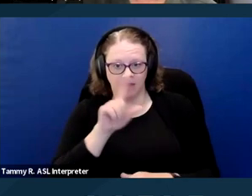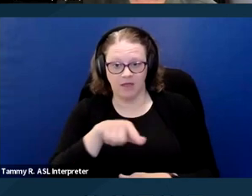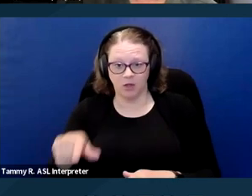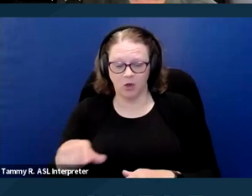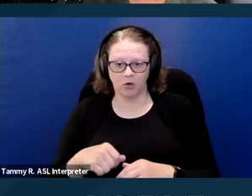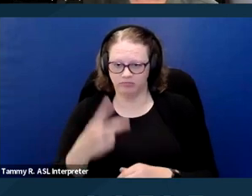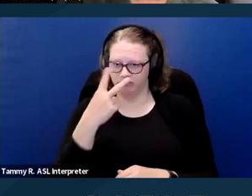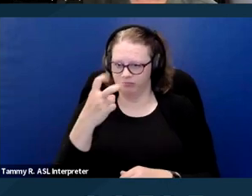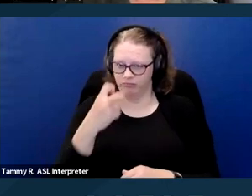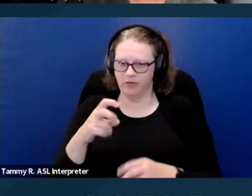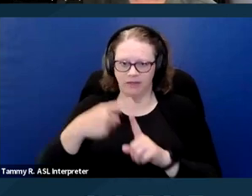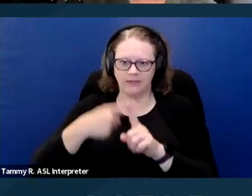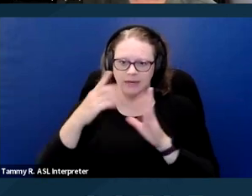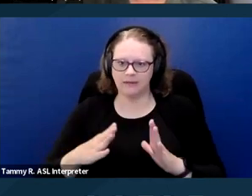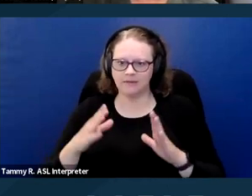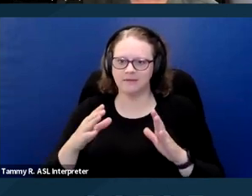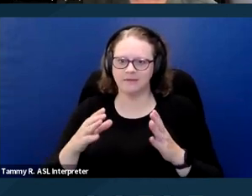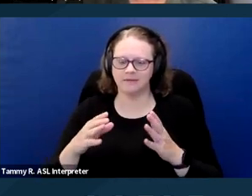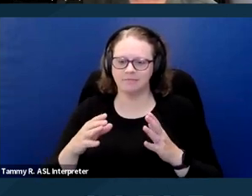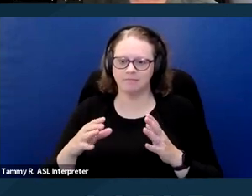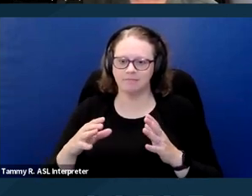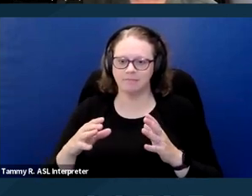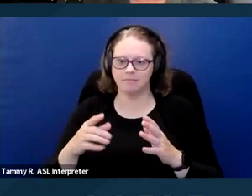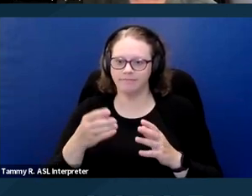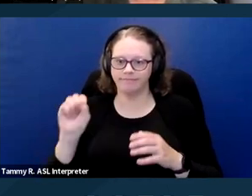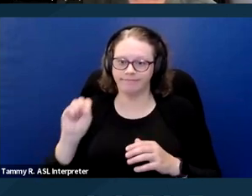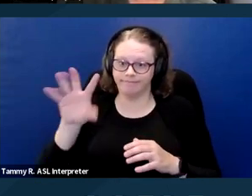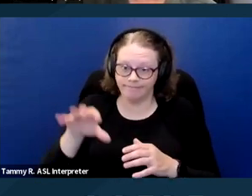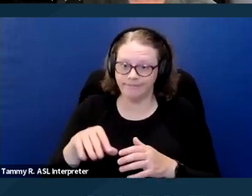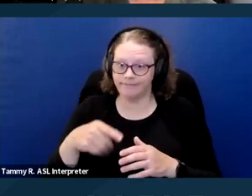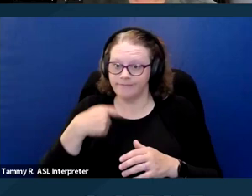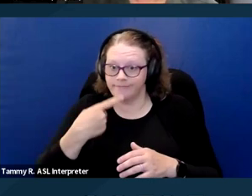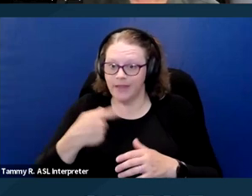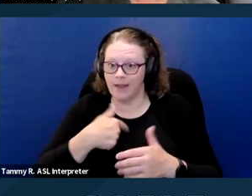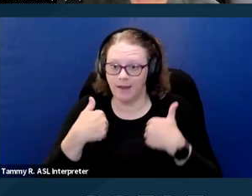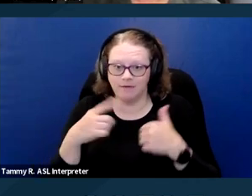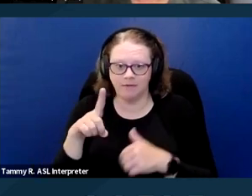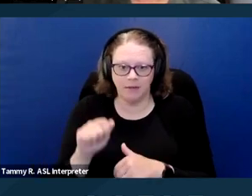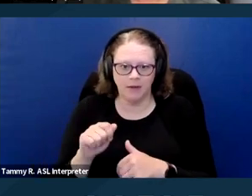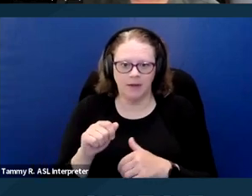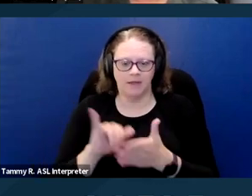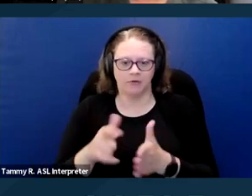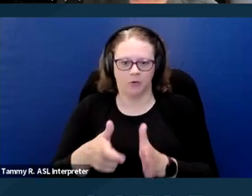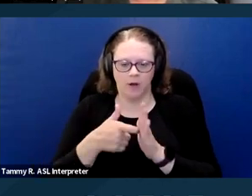or the landlord's ability to provide an accommodation, it is incumbent upon the landlord to request documentation